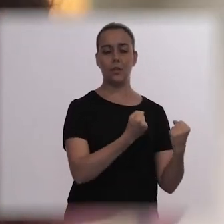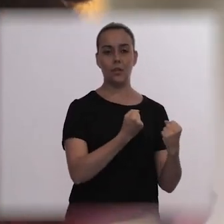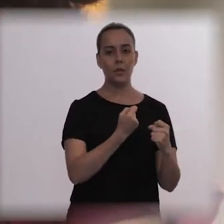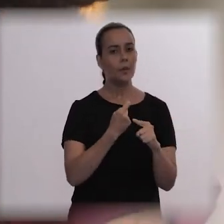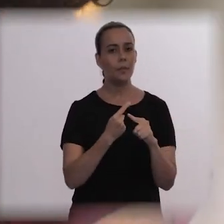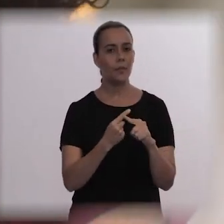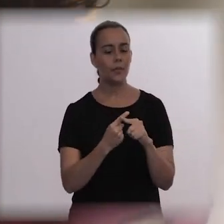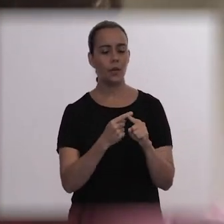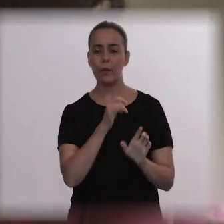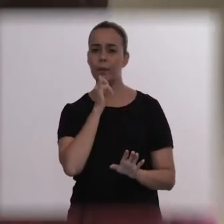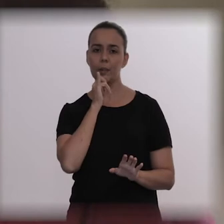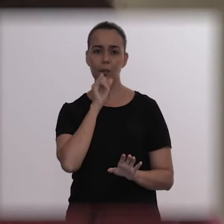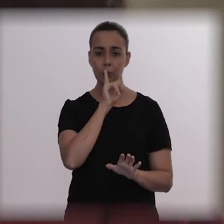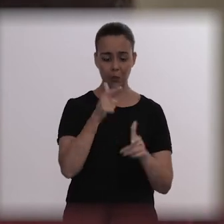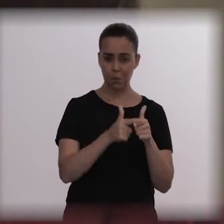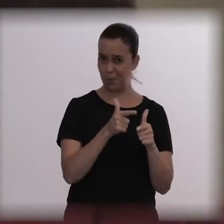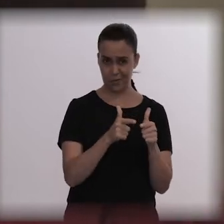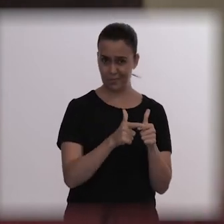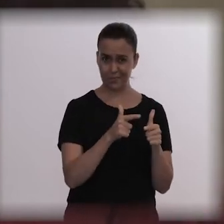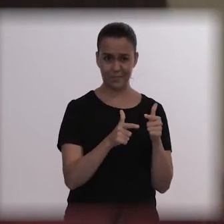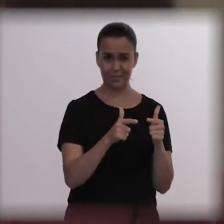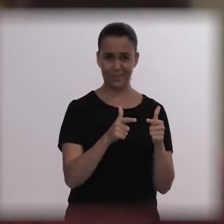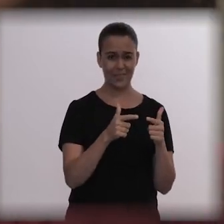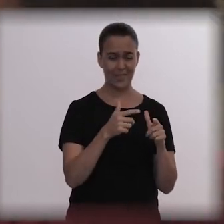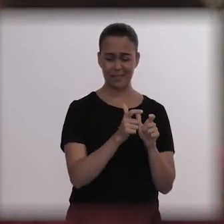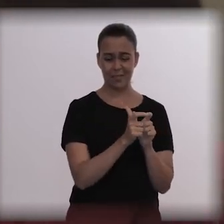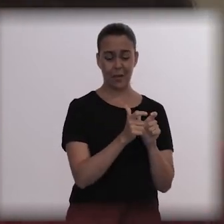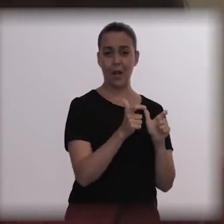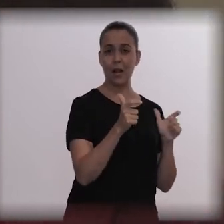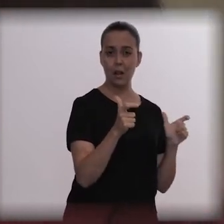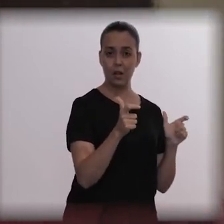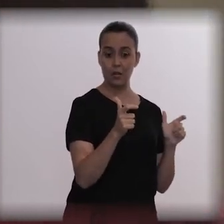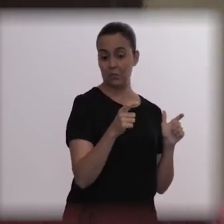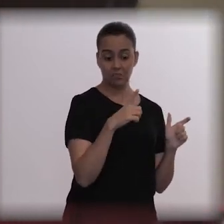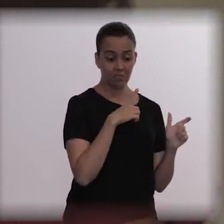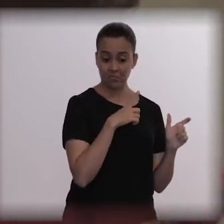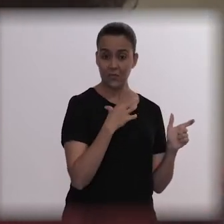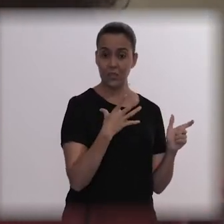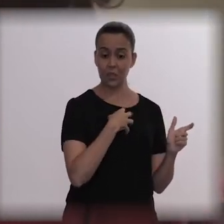If things are too unbearable, suicide is an option. So, it wasn’t